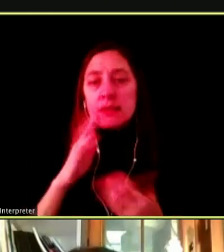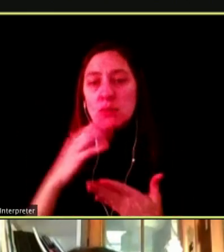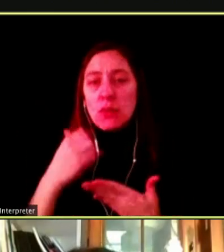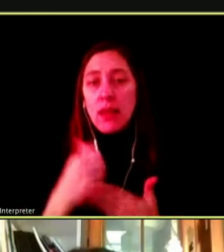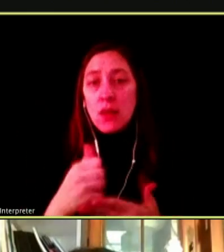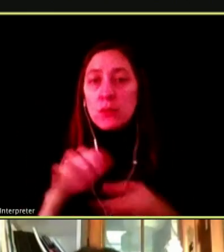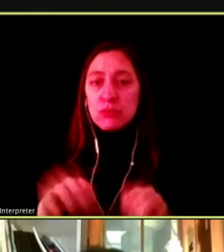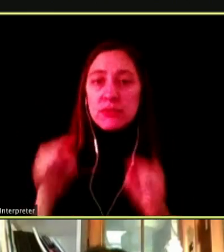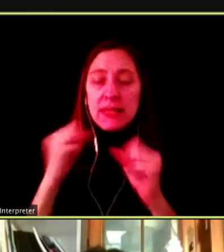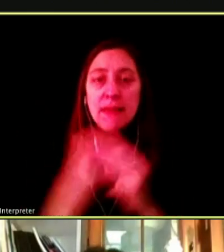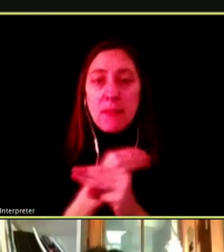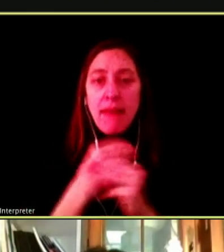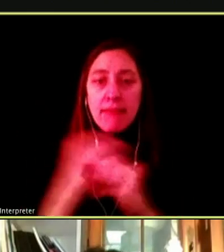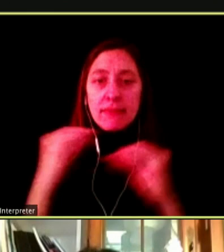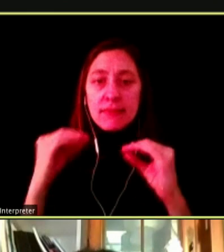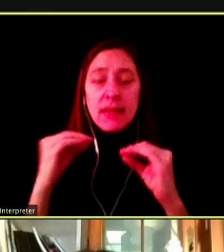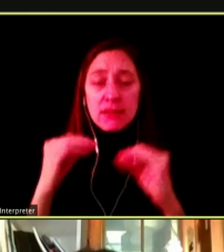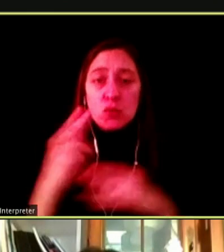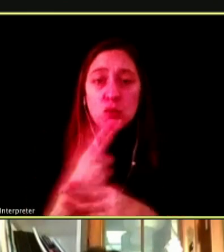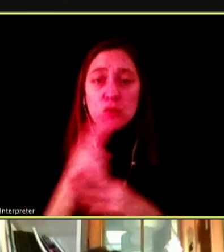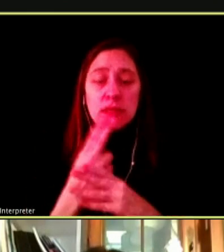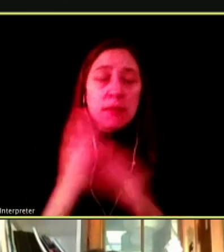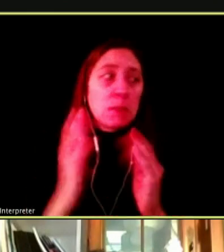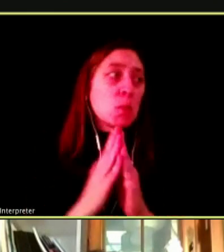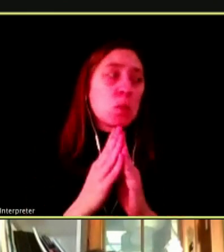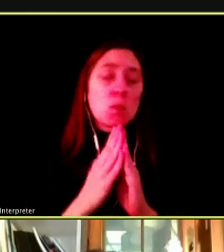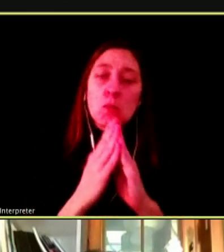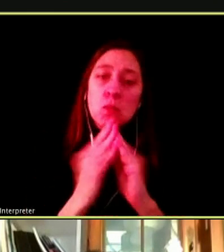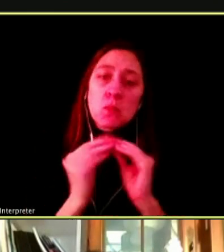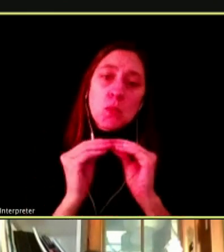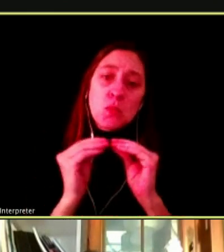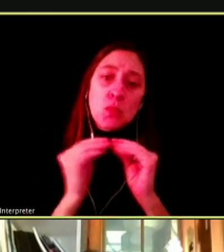IT WILL HELP YOU DO EVERYTHING COMPLETELY FINE.